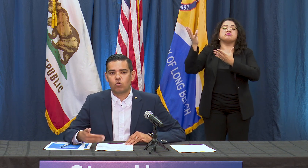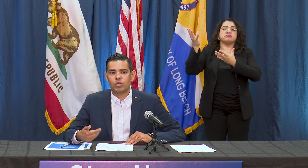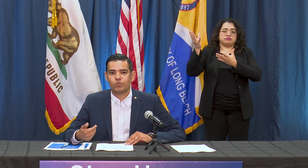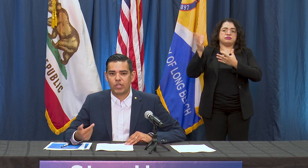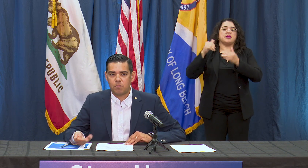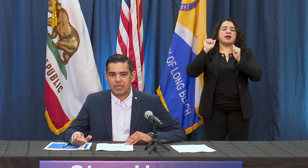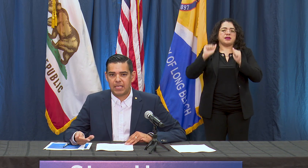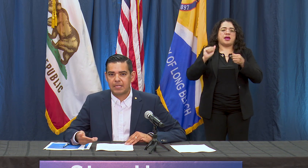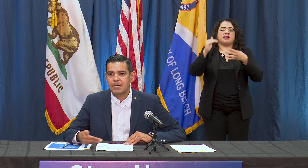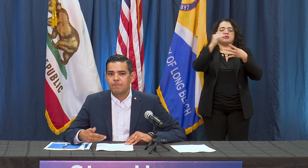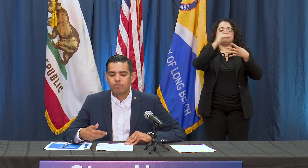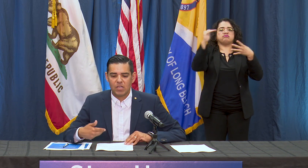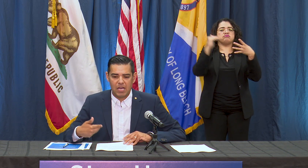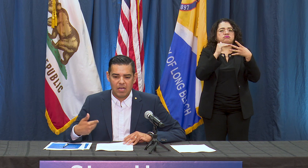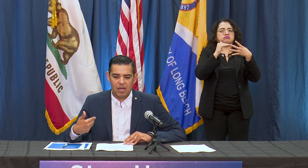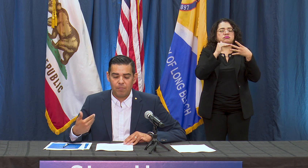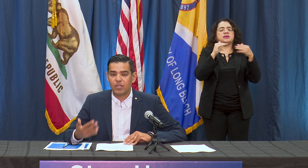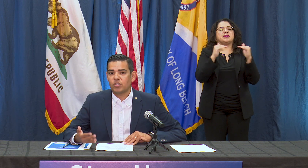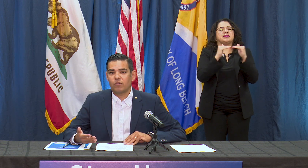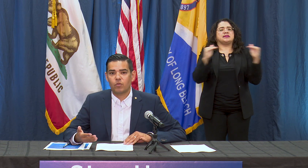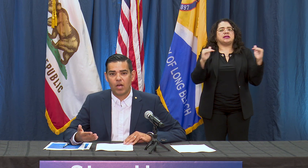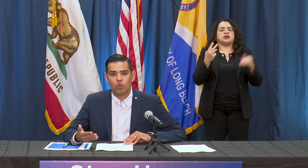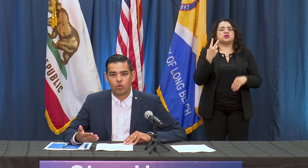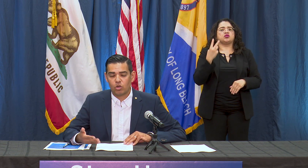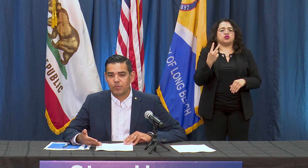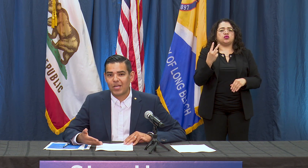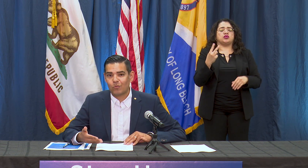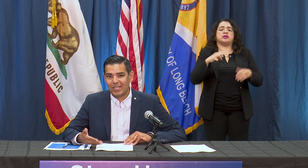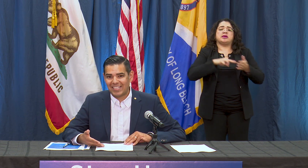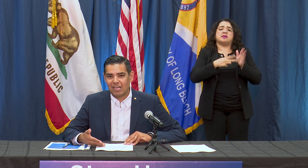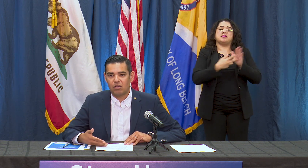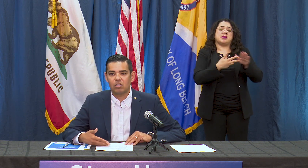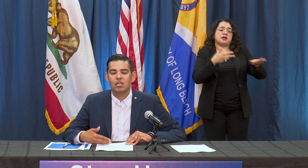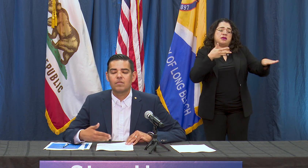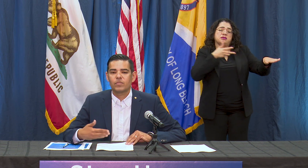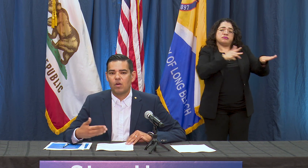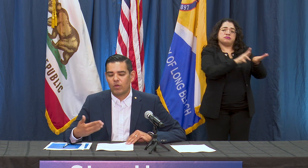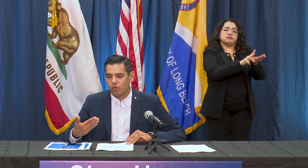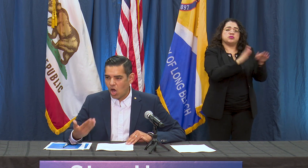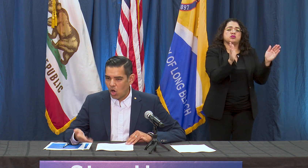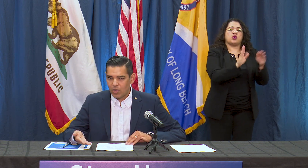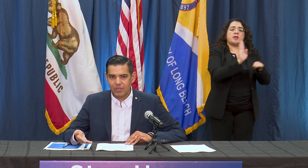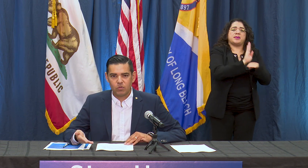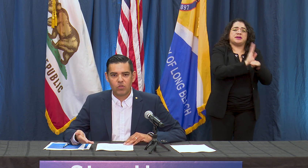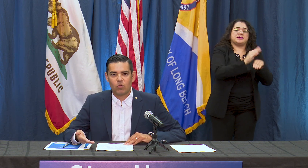course reopening a bunch of curbside retail, we've already been doing the